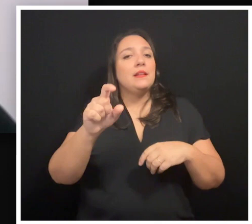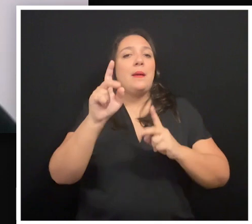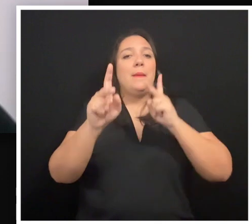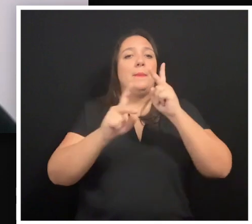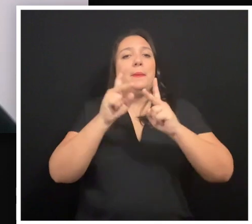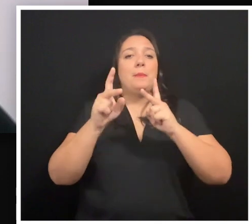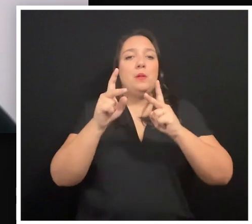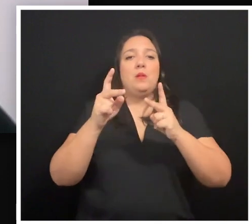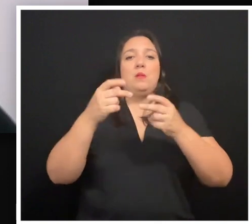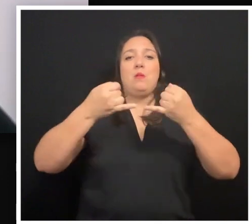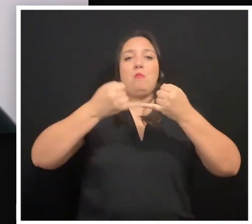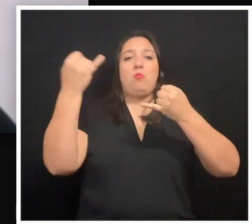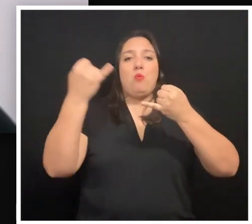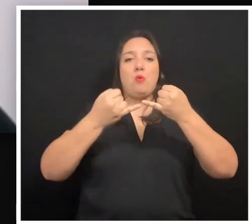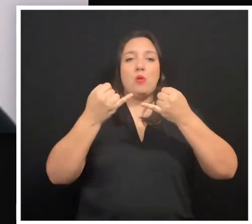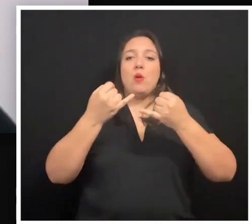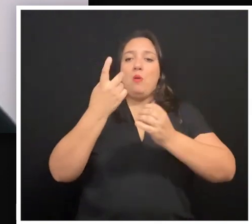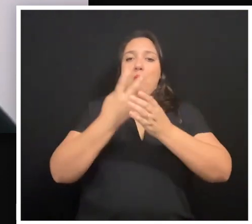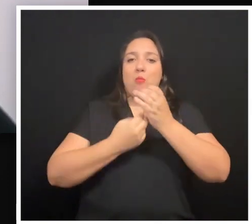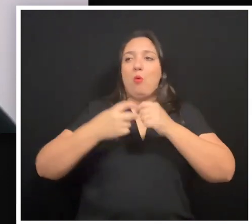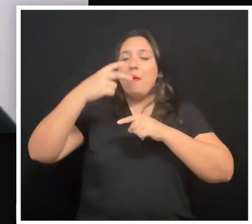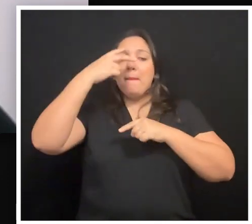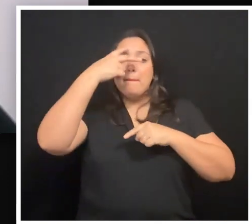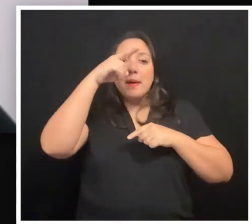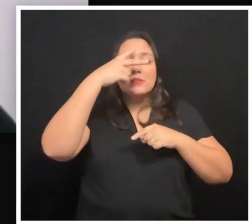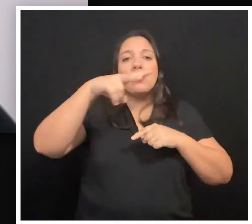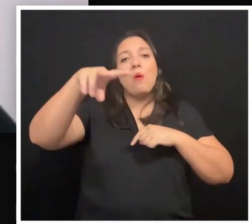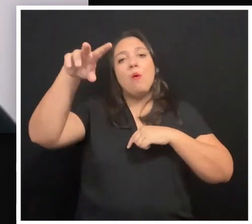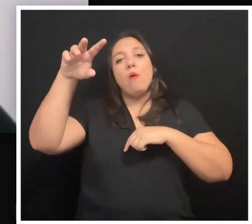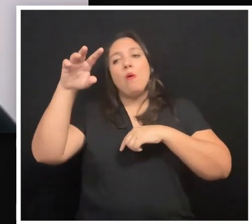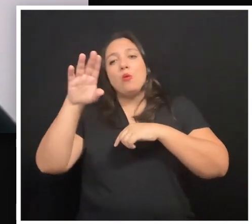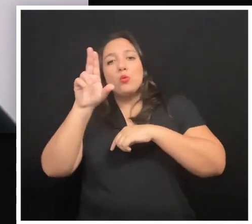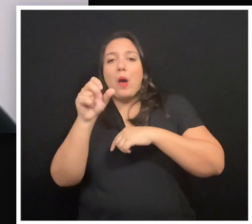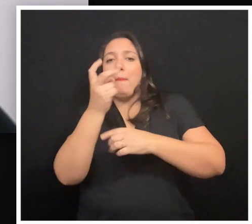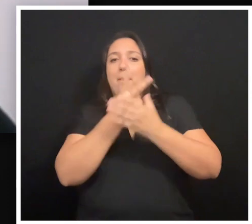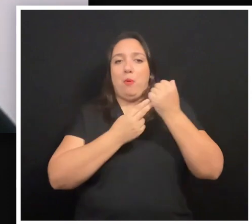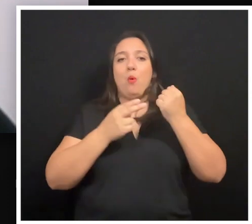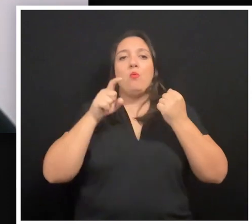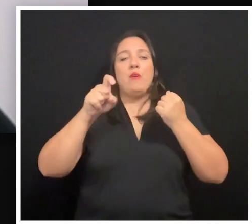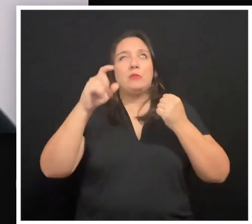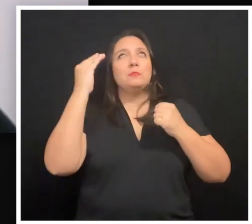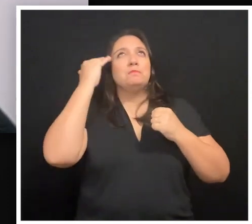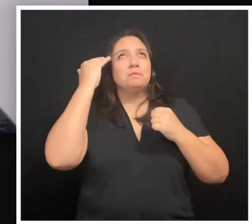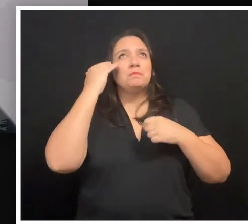on both sides of the border to be conscientious of the needs of people with disabilities.